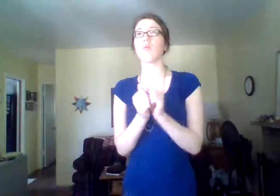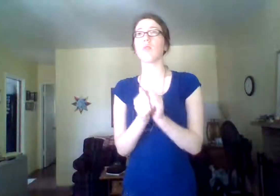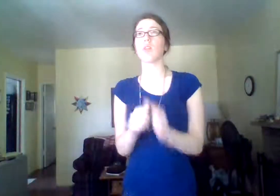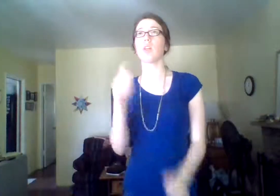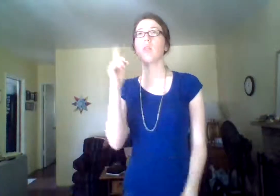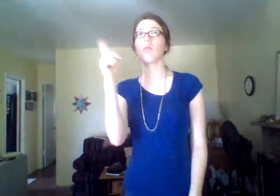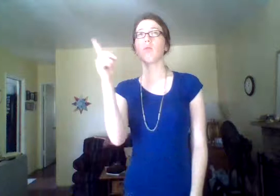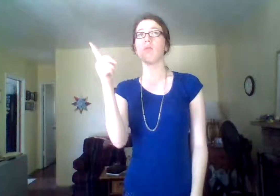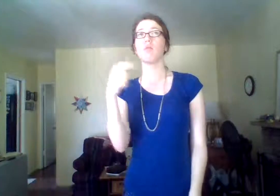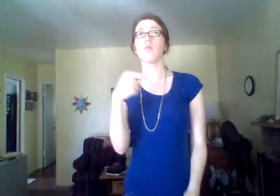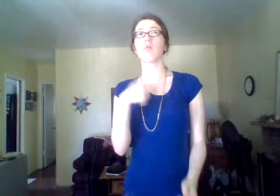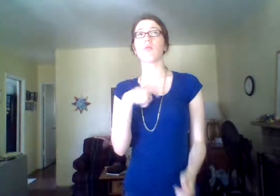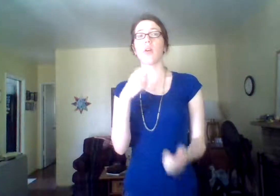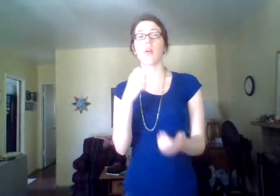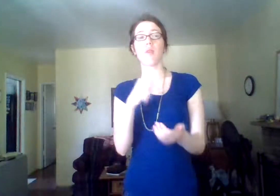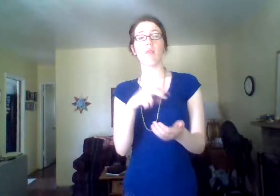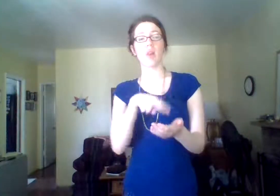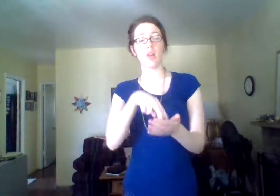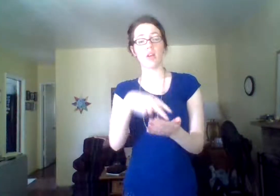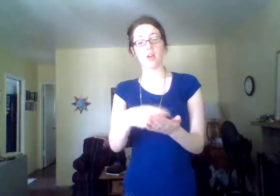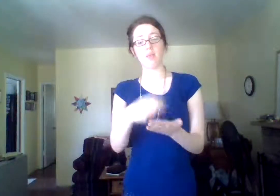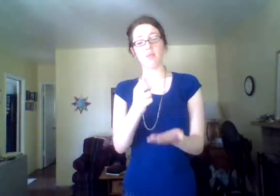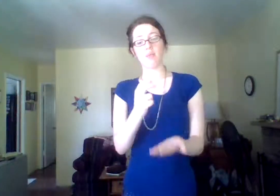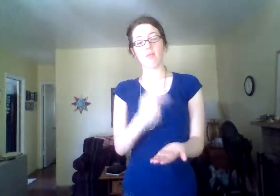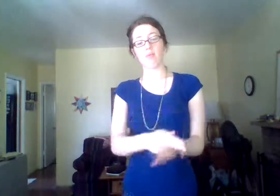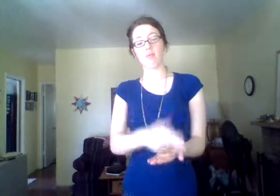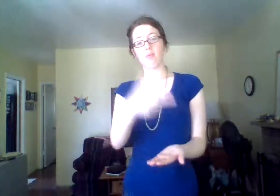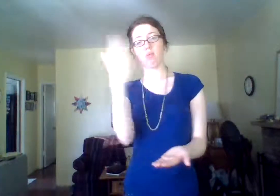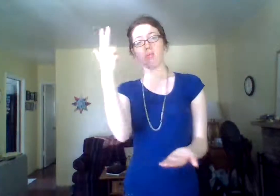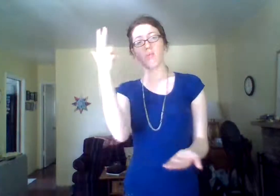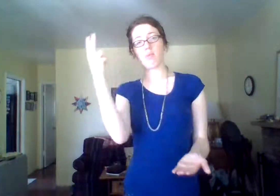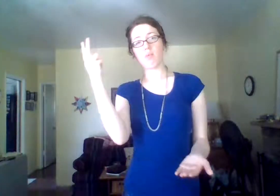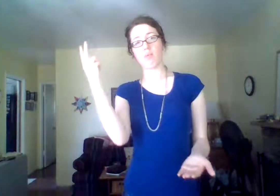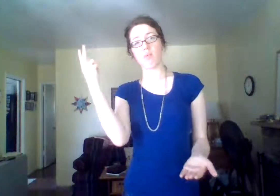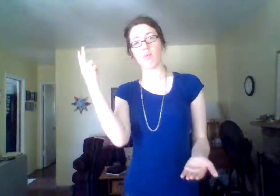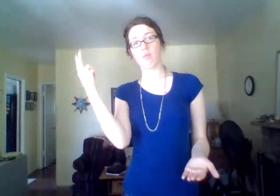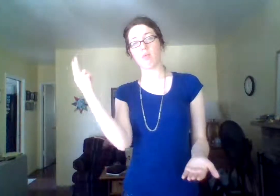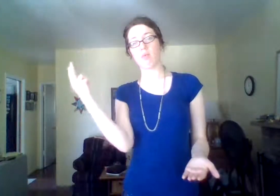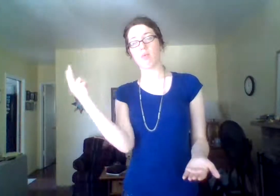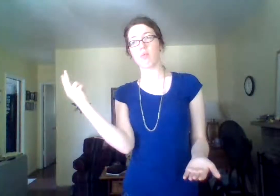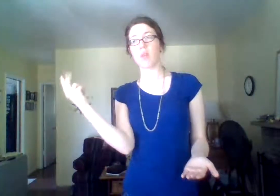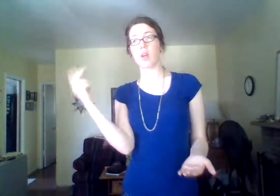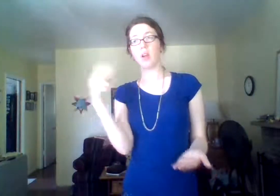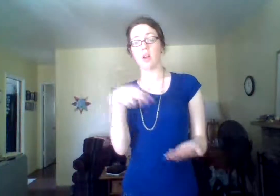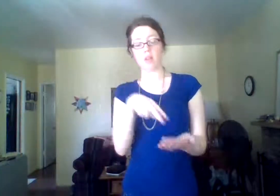WITHOUT YOU I FALL-DOWN, FAIL